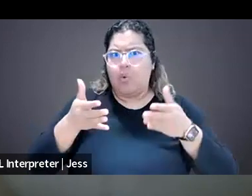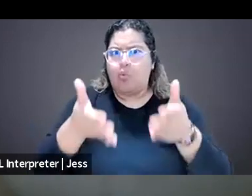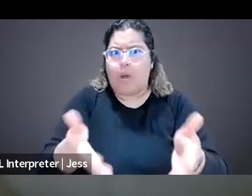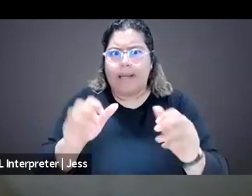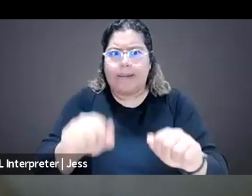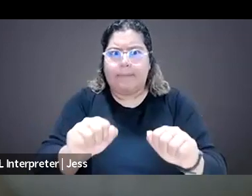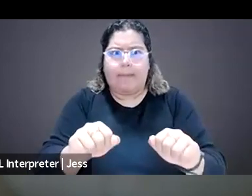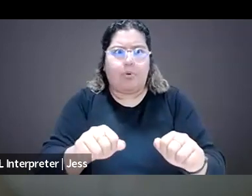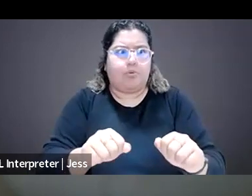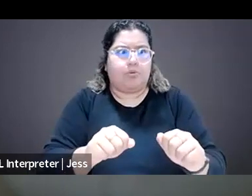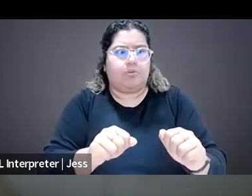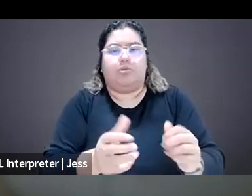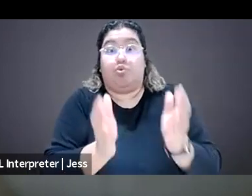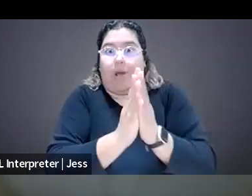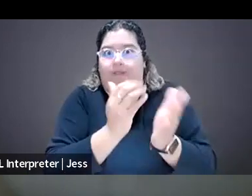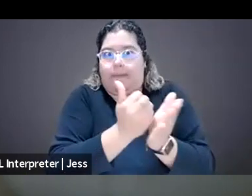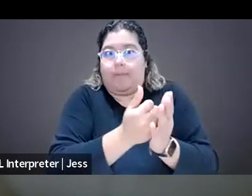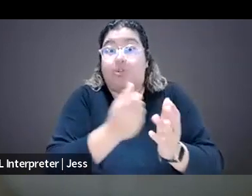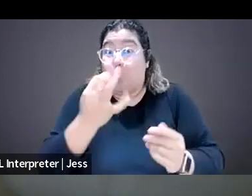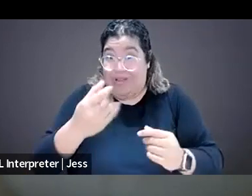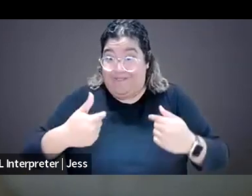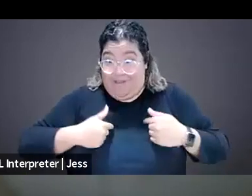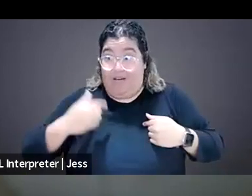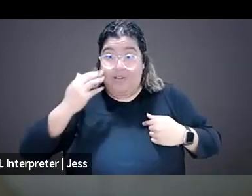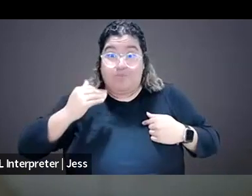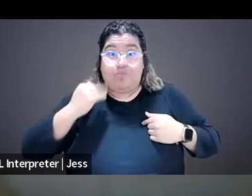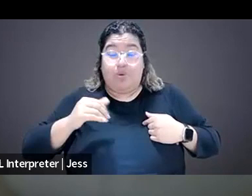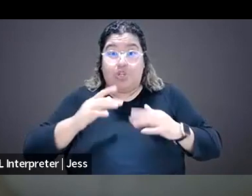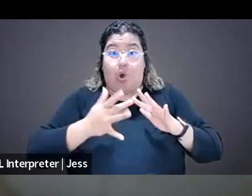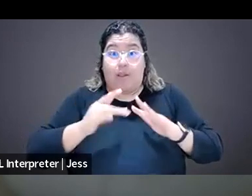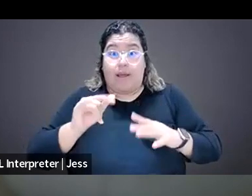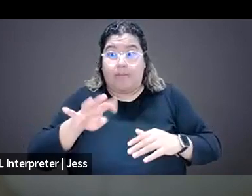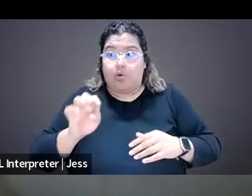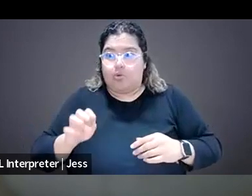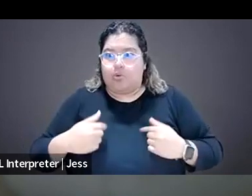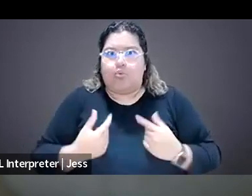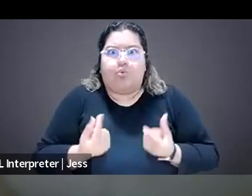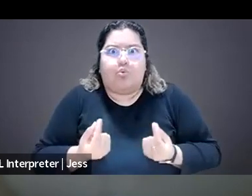if I am facing line abuse as a journalist, what should I do? Who should I go to? Who should I speak to?